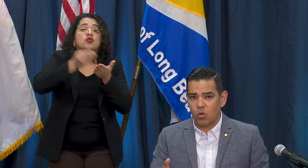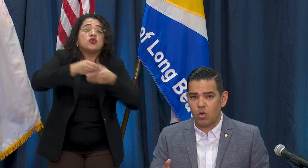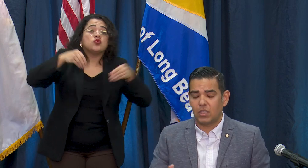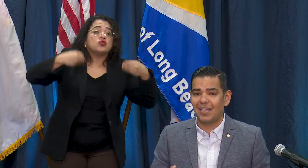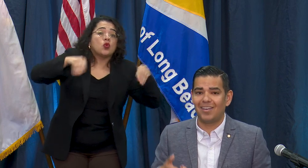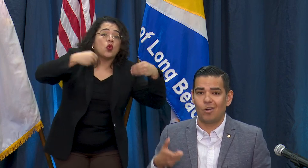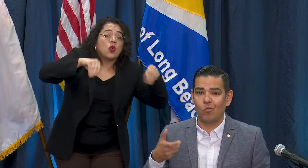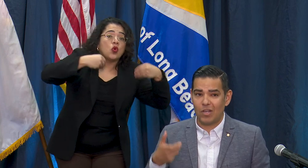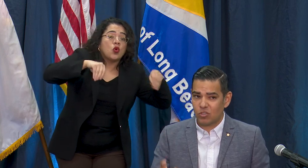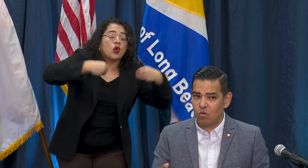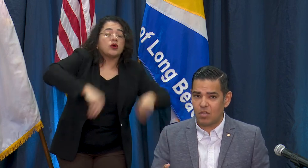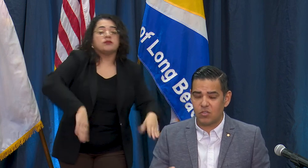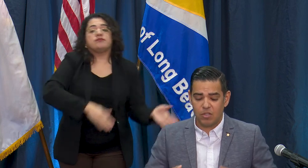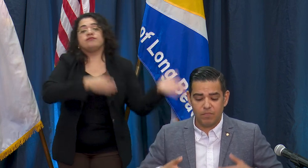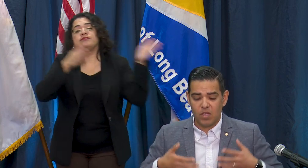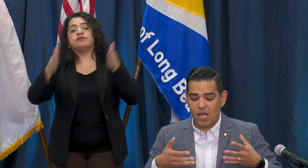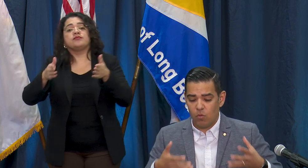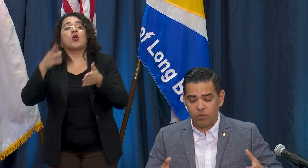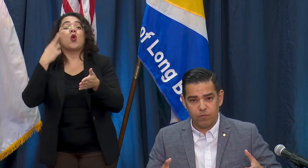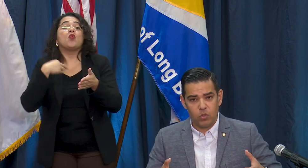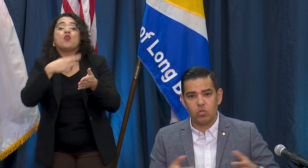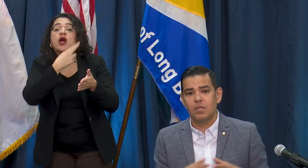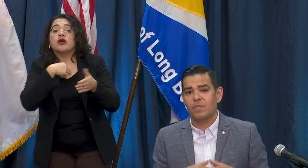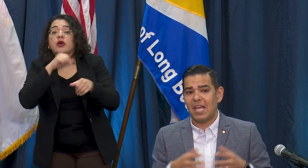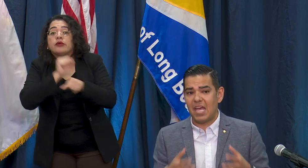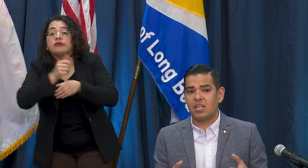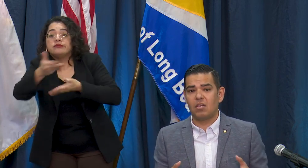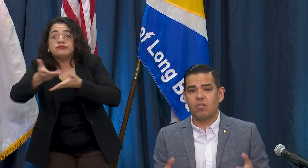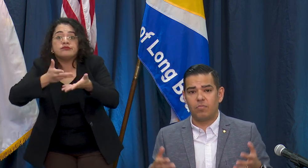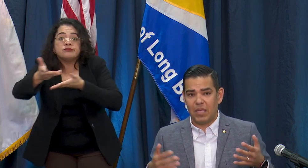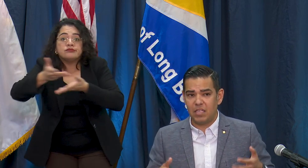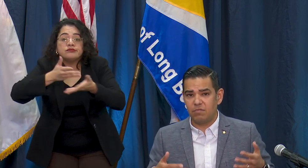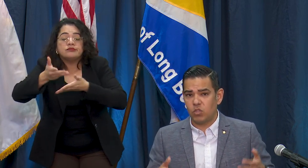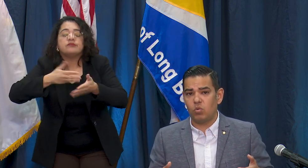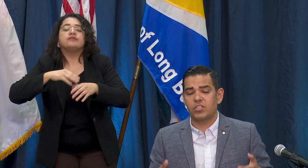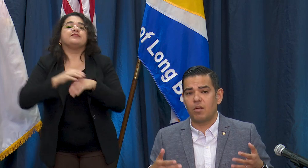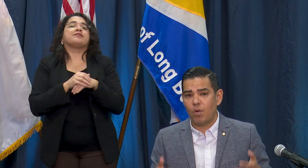that are working in our restaurants with food, and individuals that are part